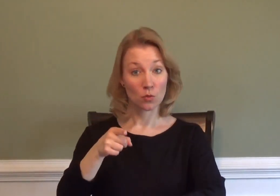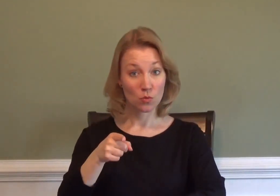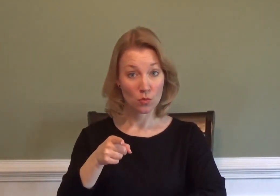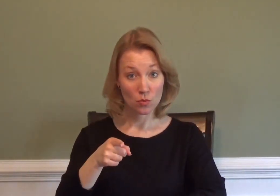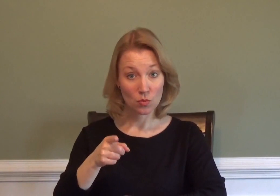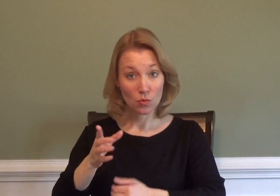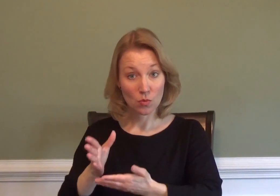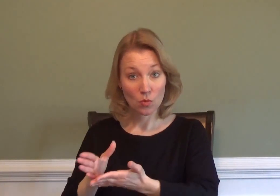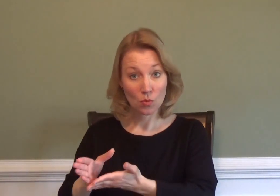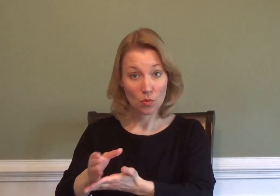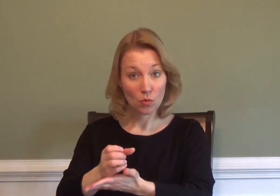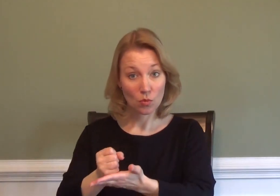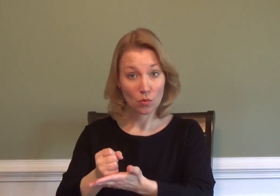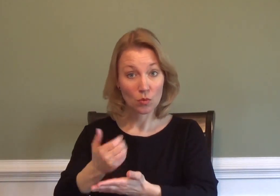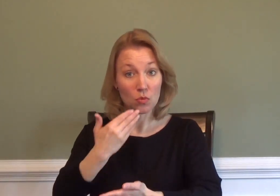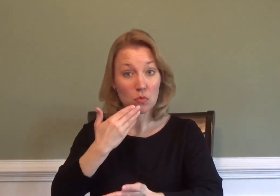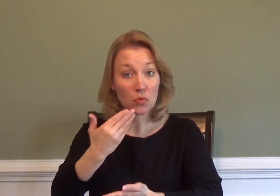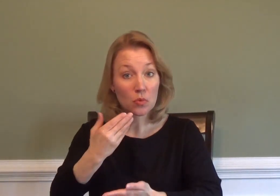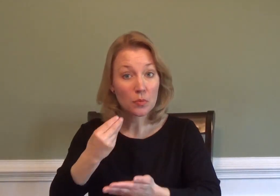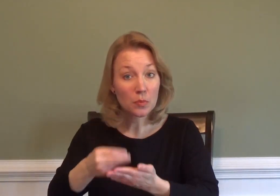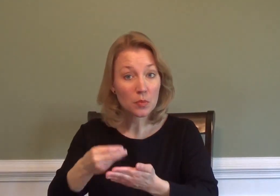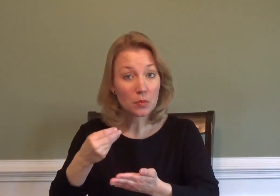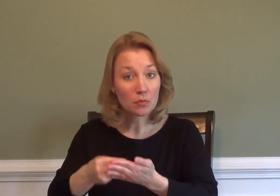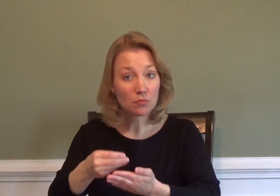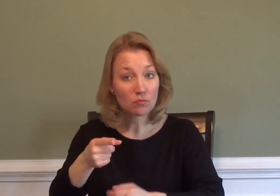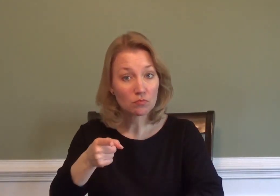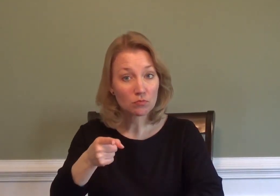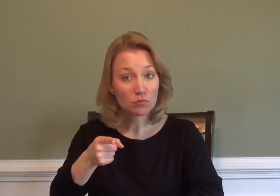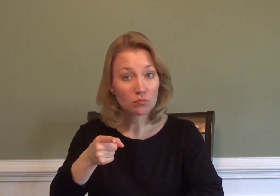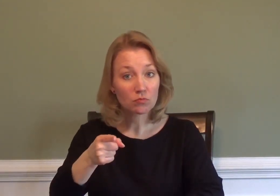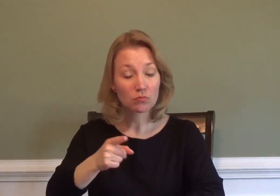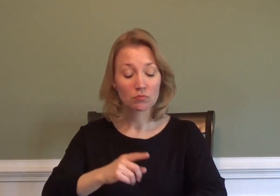"Do you earn good money?"